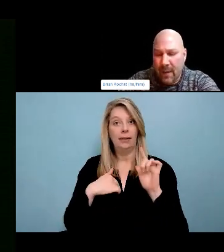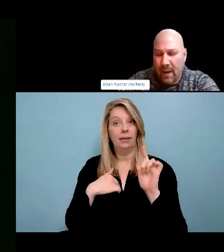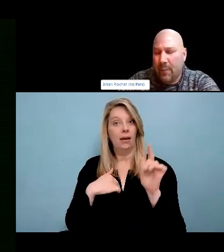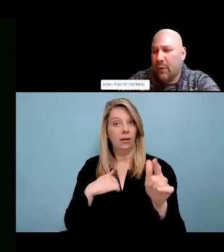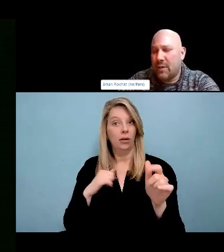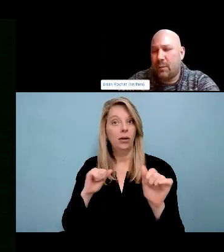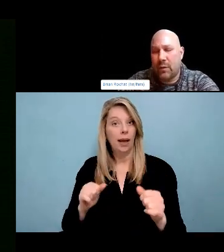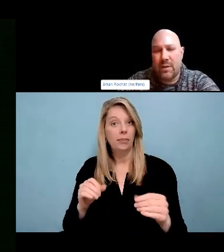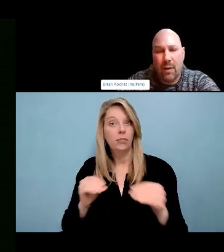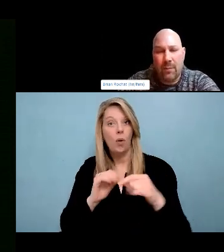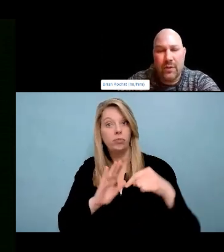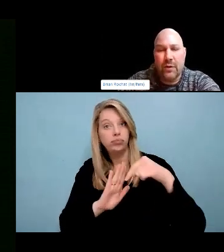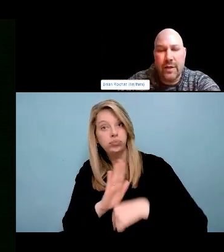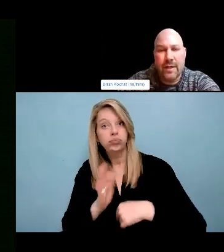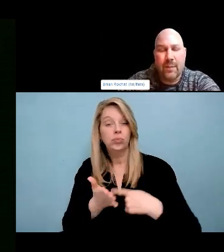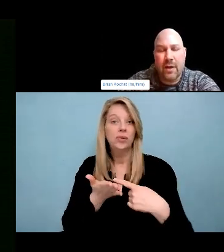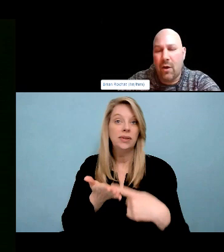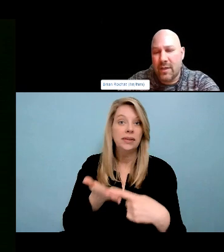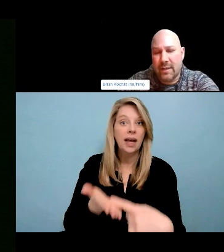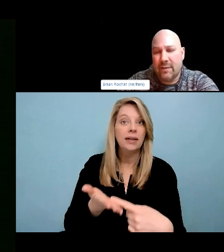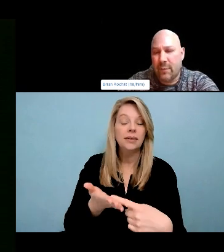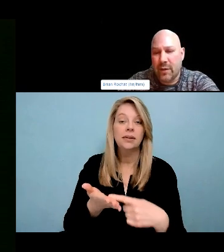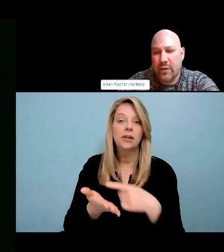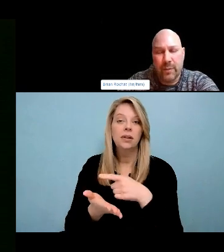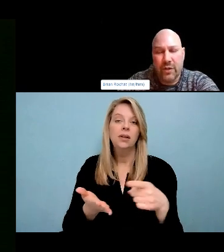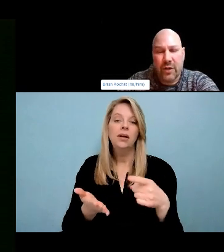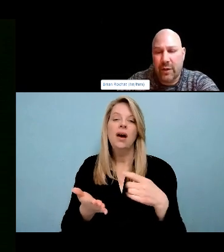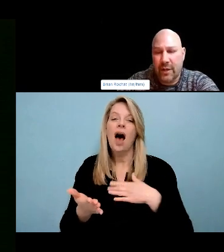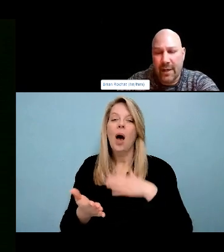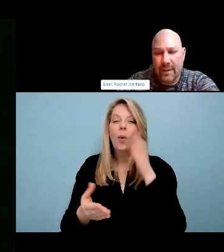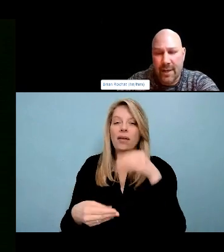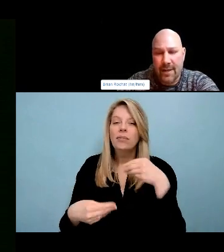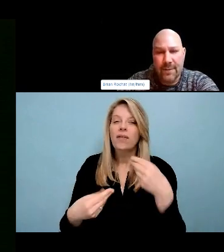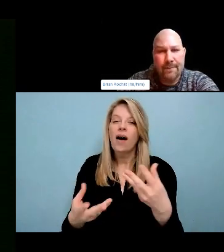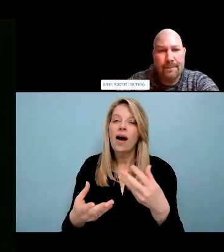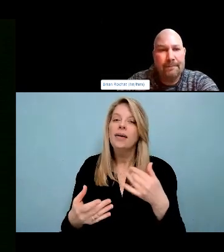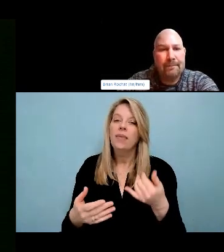what their settlement looked like here. Because my English and my Scottish family